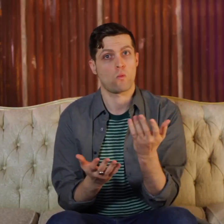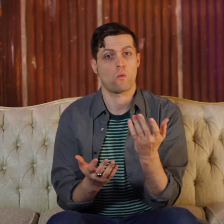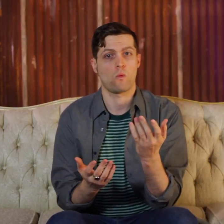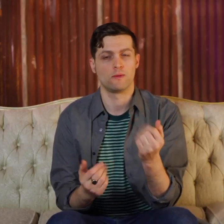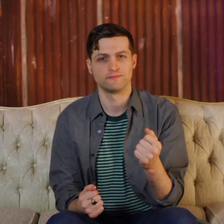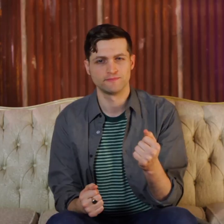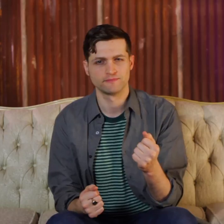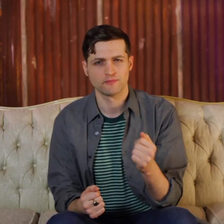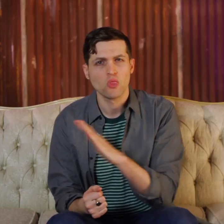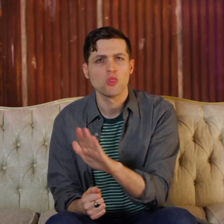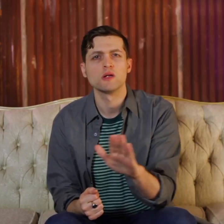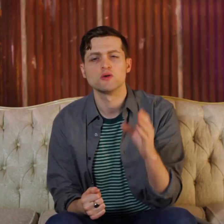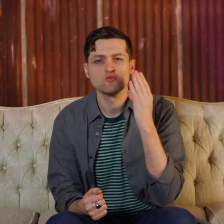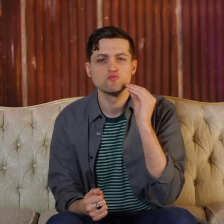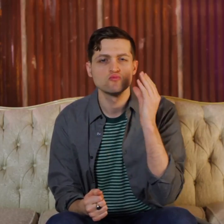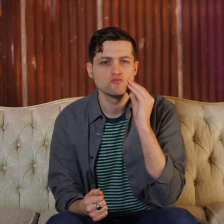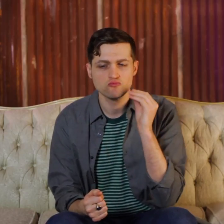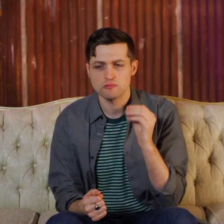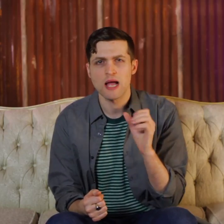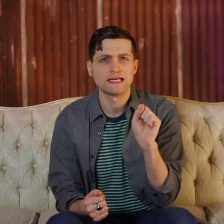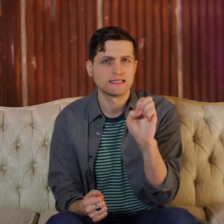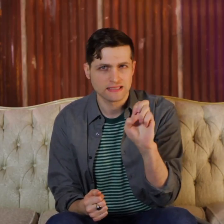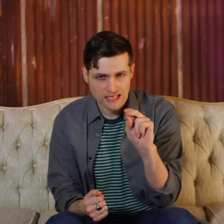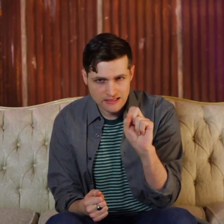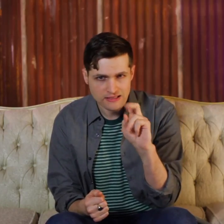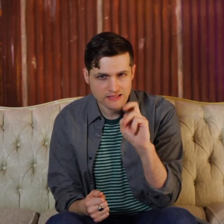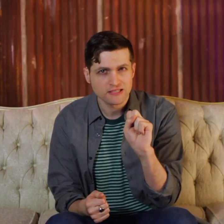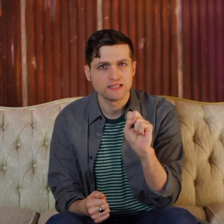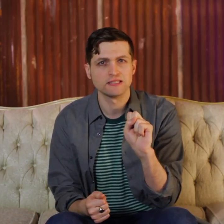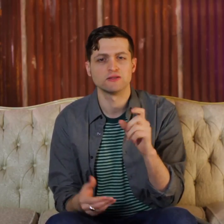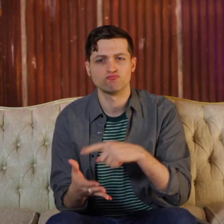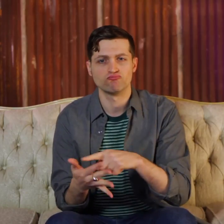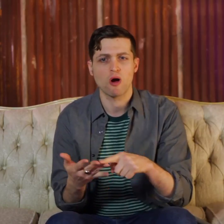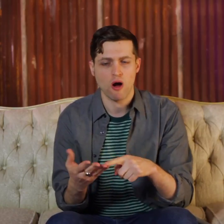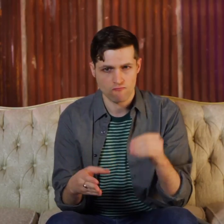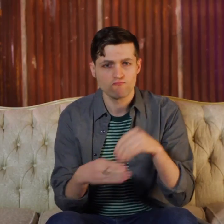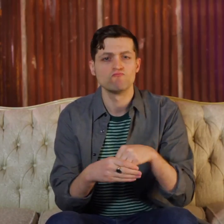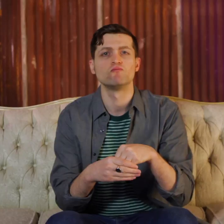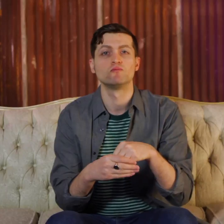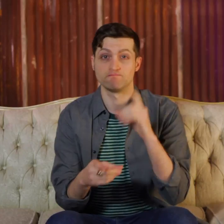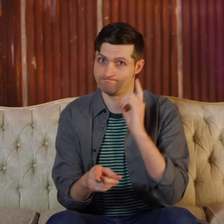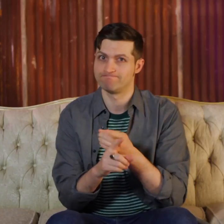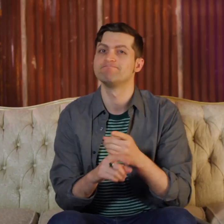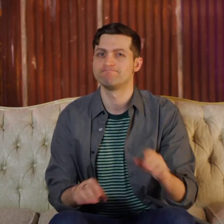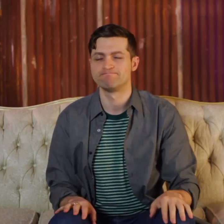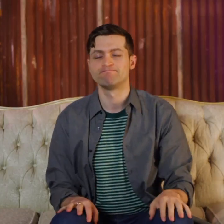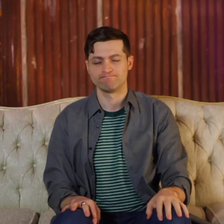it's those experiences where multiple senses were involved! Am I right?